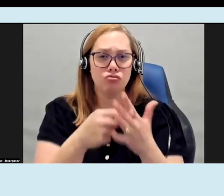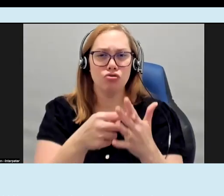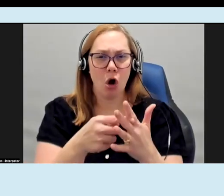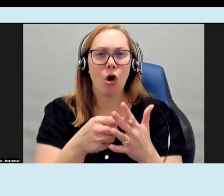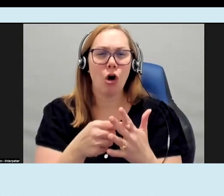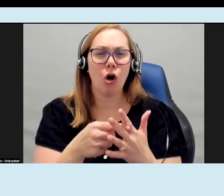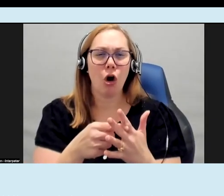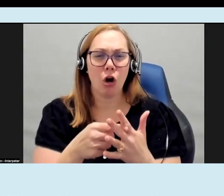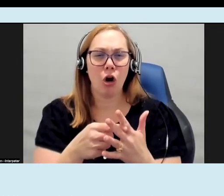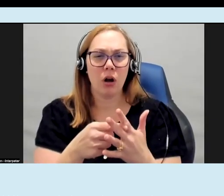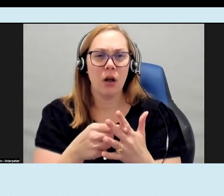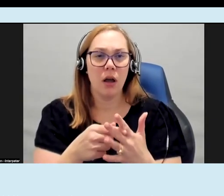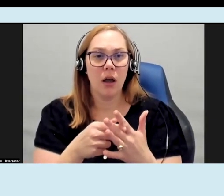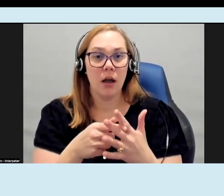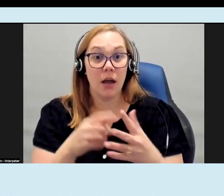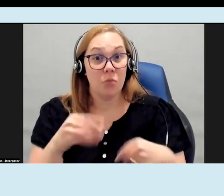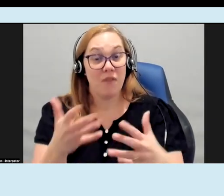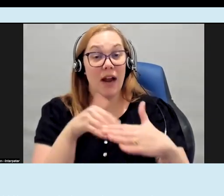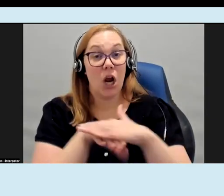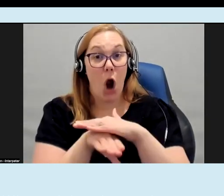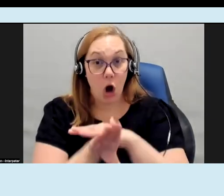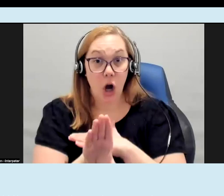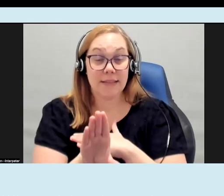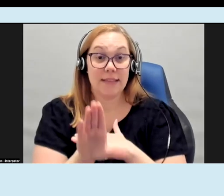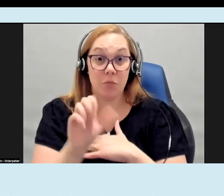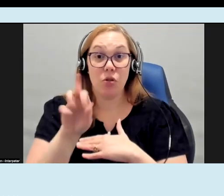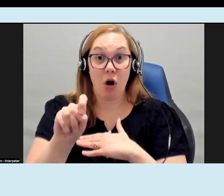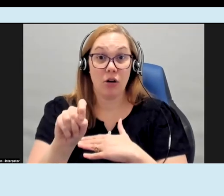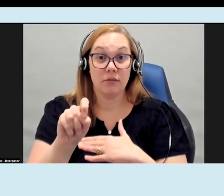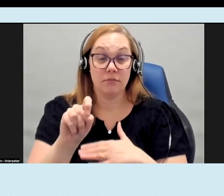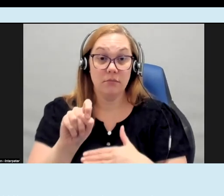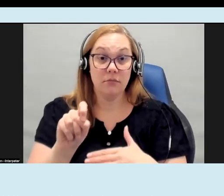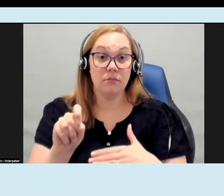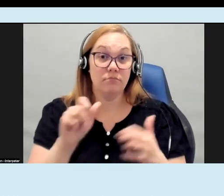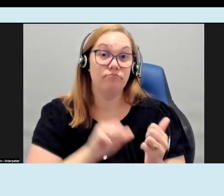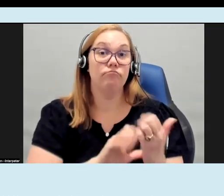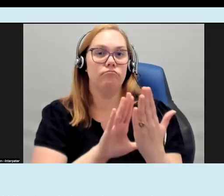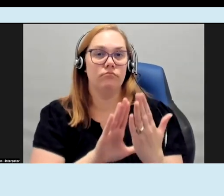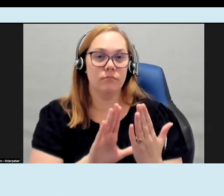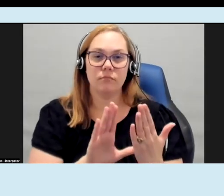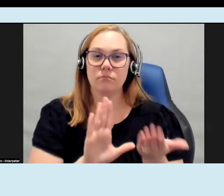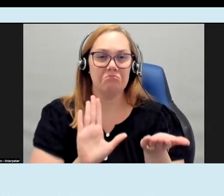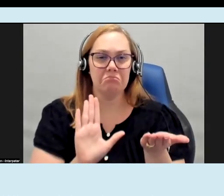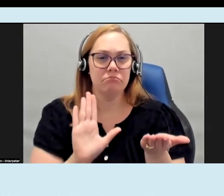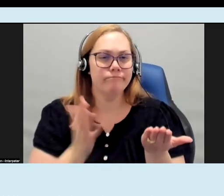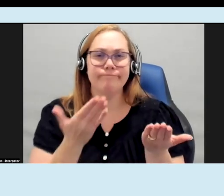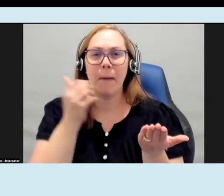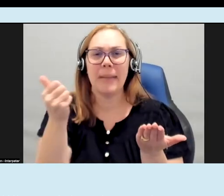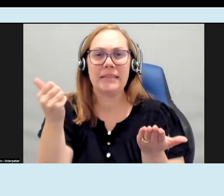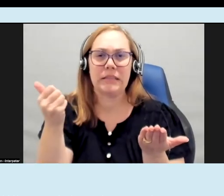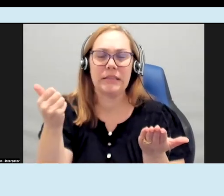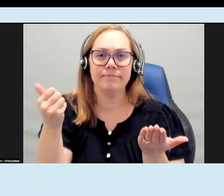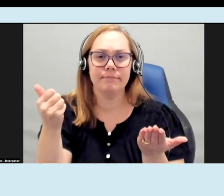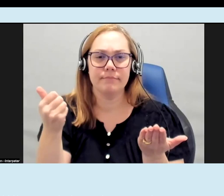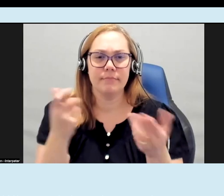an accessible art practice like what would you say is the the best um place to kind of start